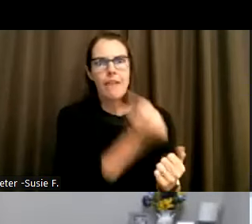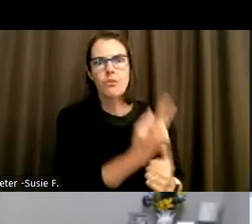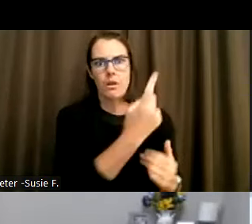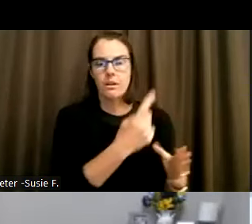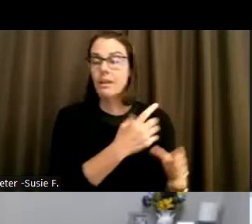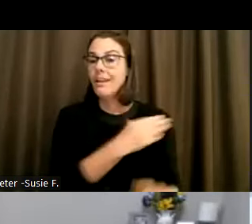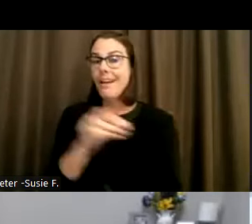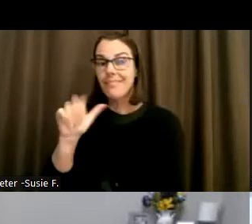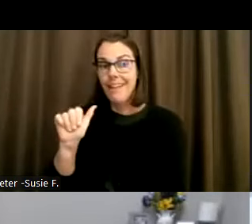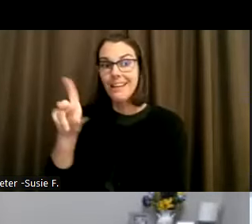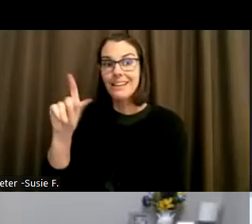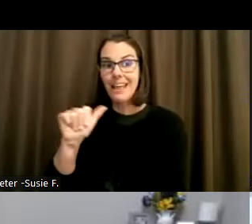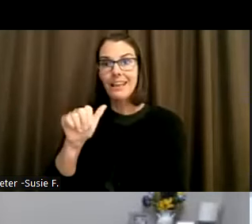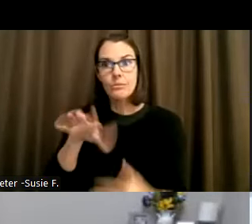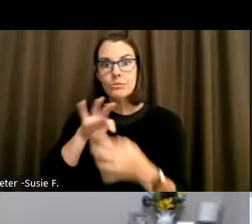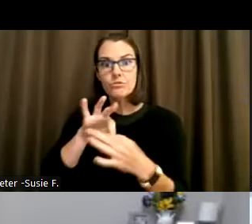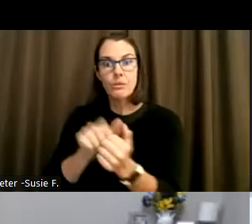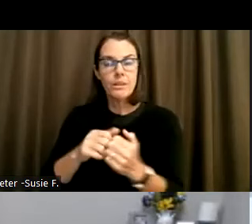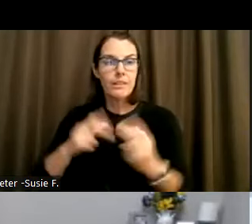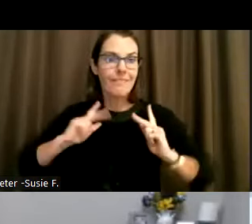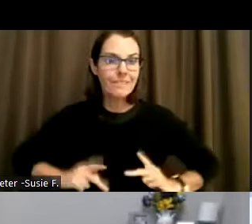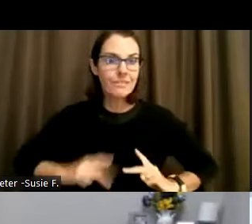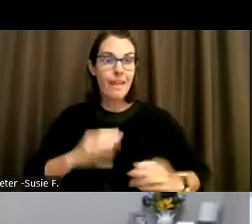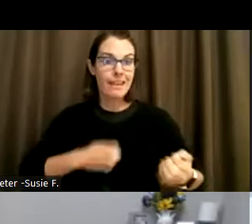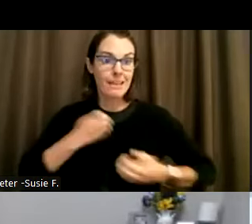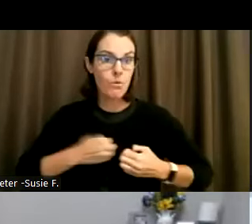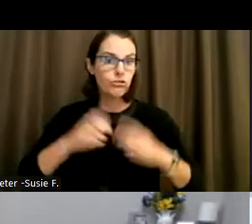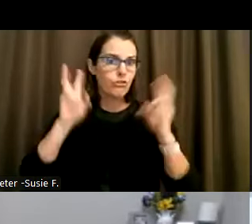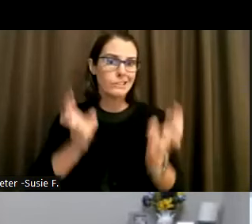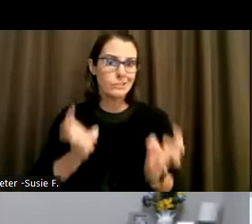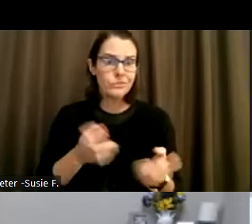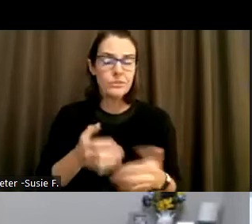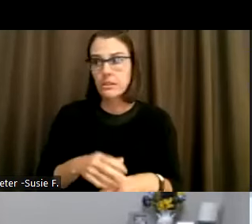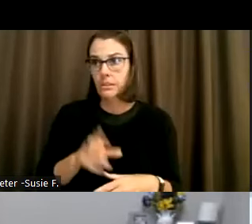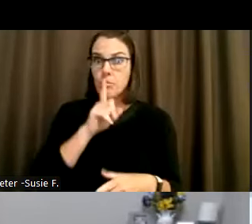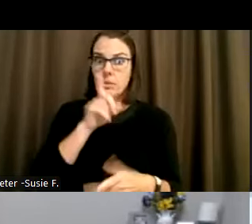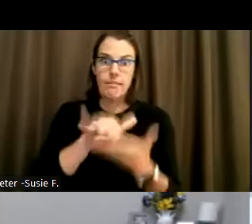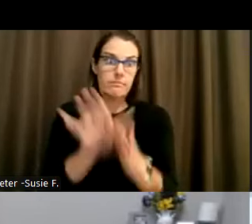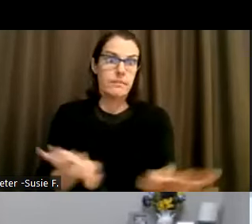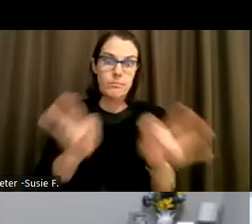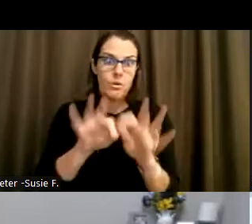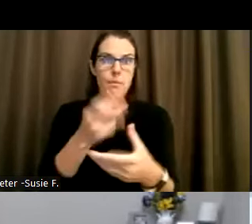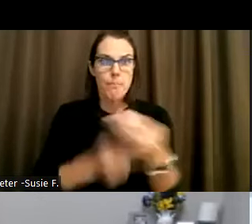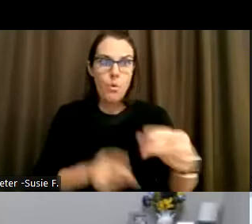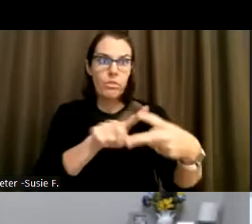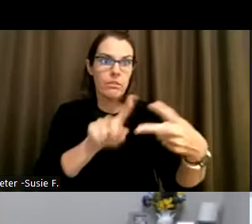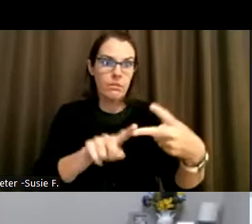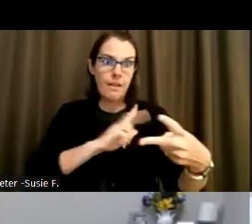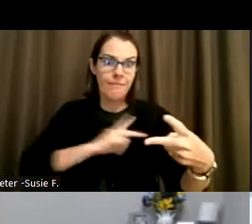geared towards physical and emotional. Issues, which was is very, very important and any any gate